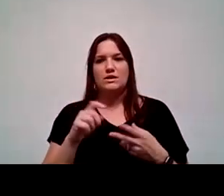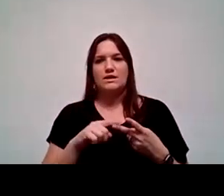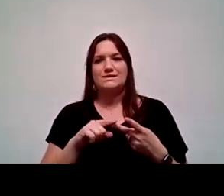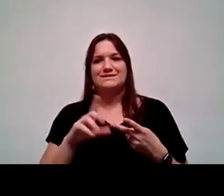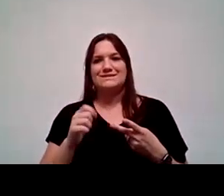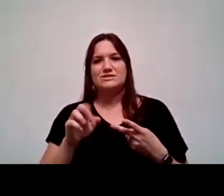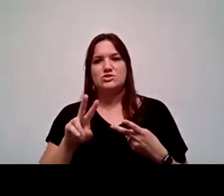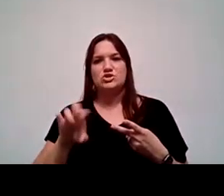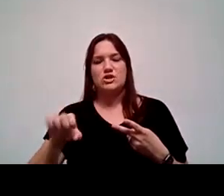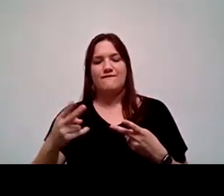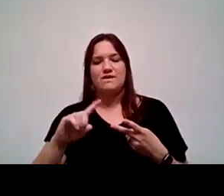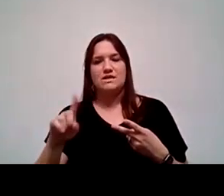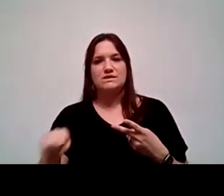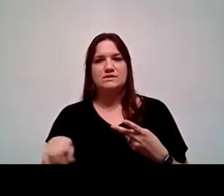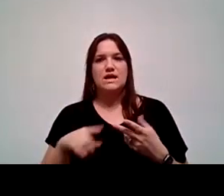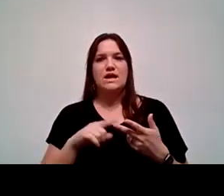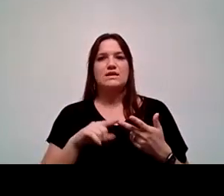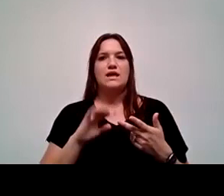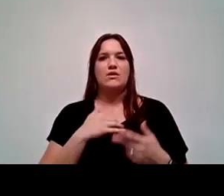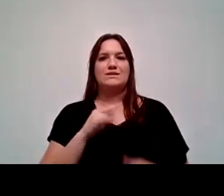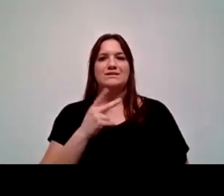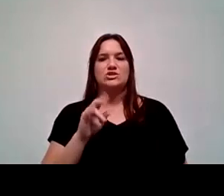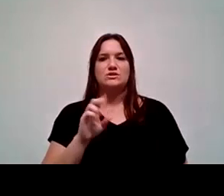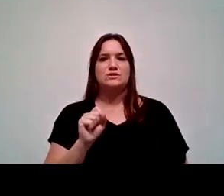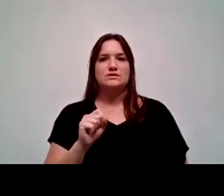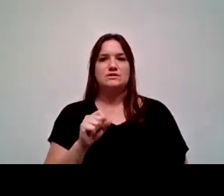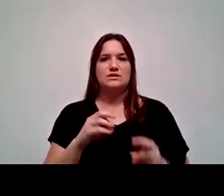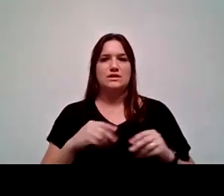And then the last one is of our indigenous community. Because of the land we are situated on.